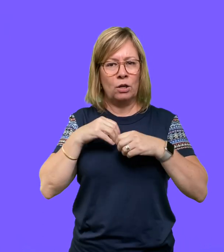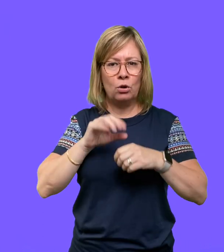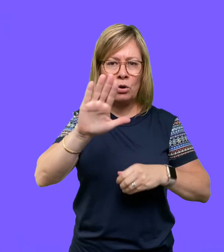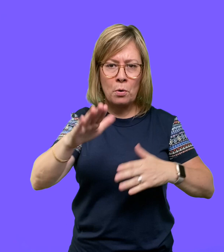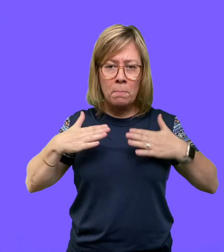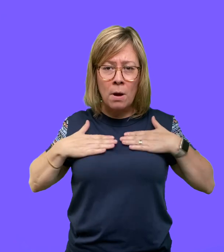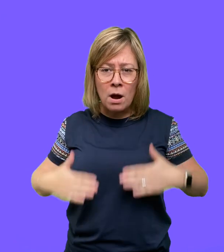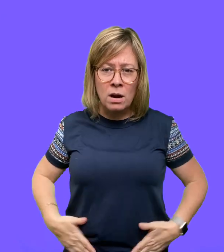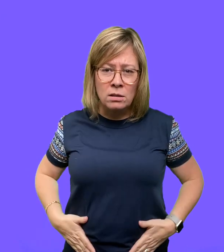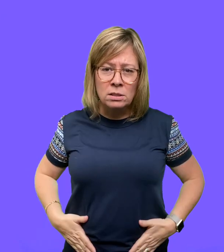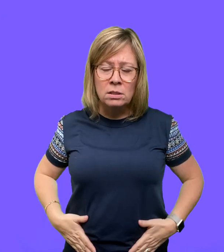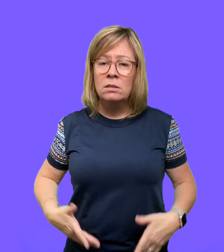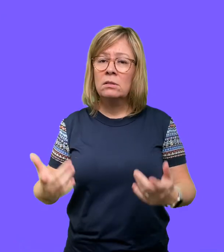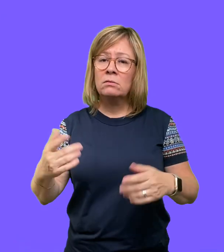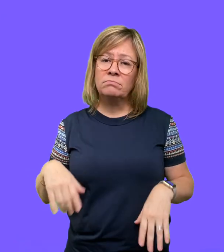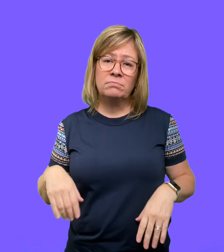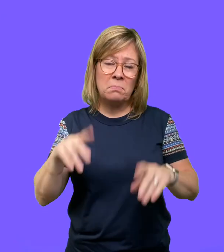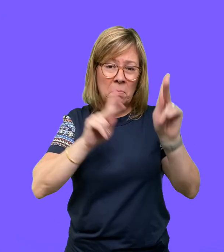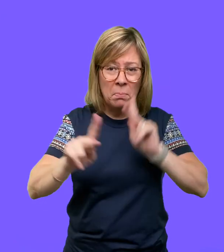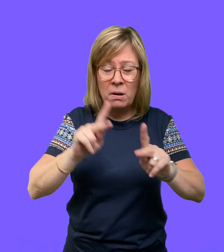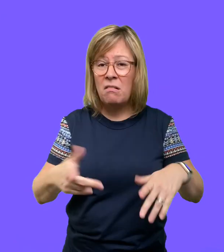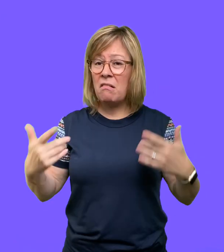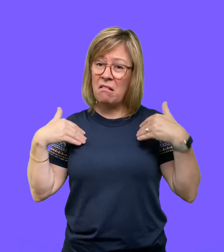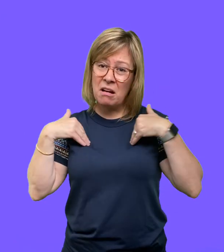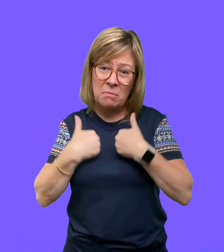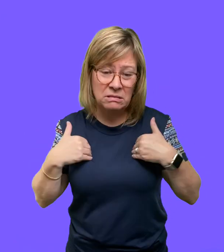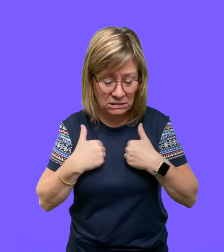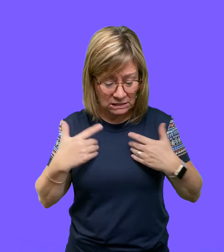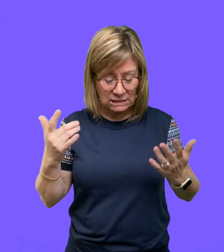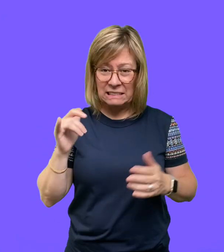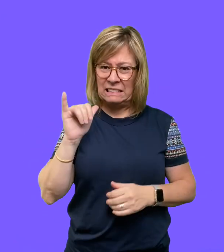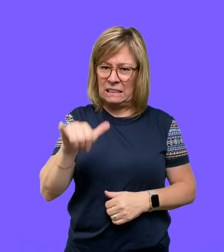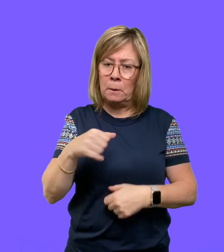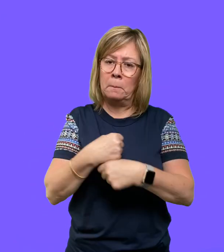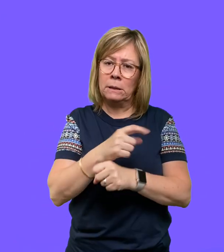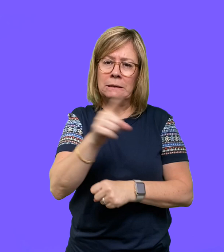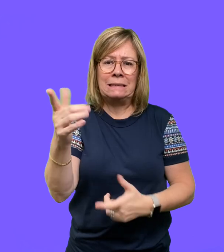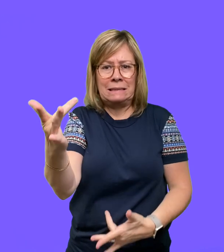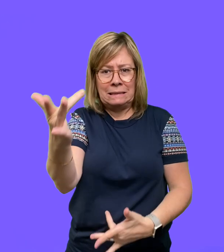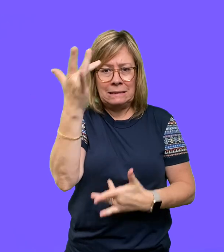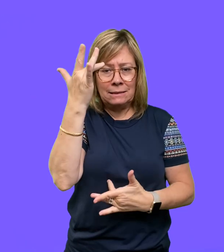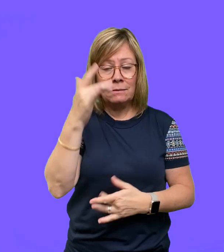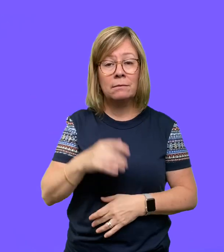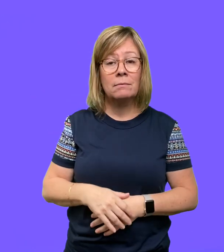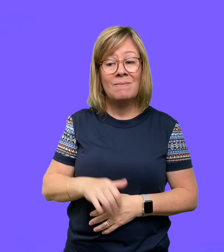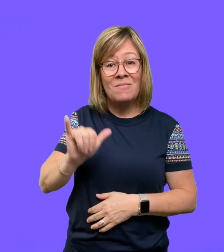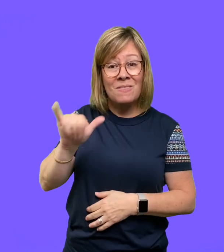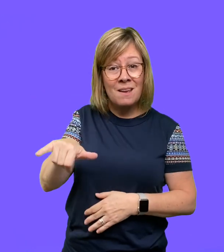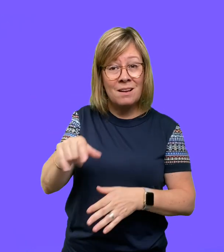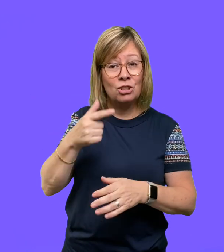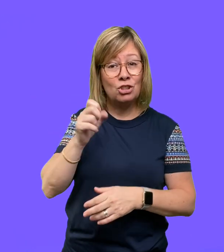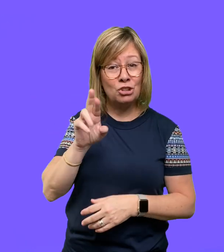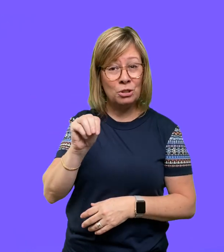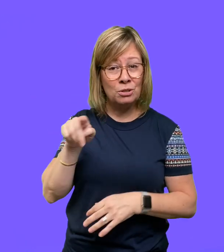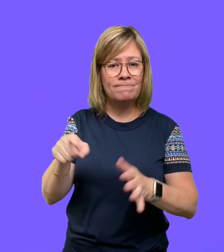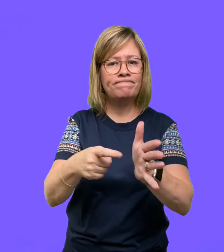your body. It can be in people and animals and can make you sick. That germ